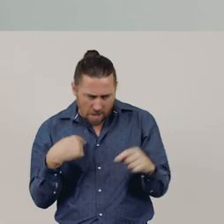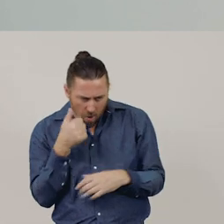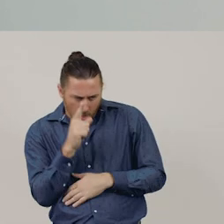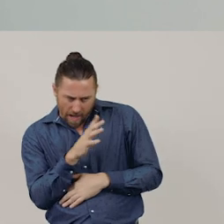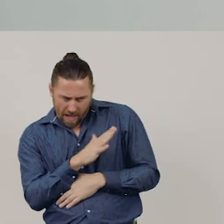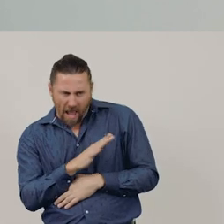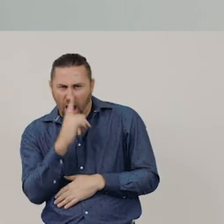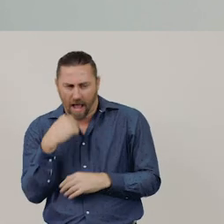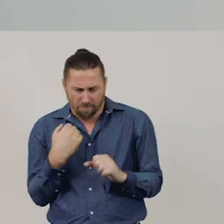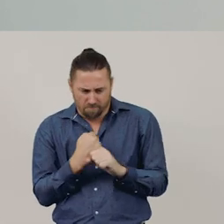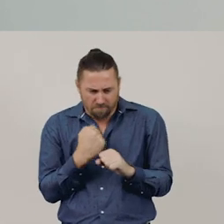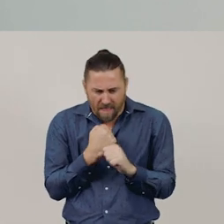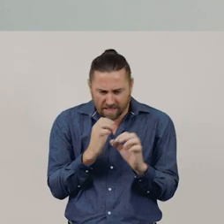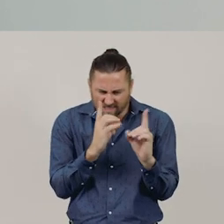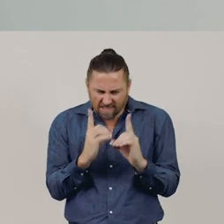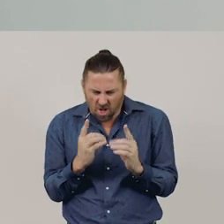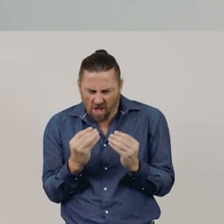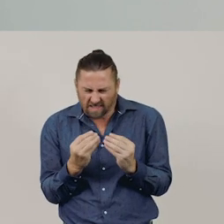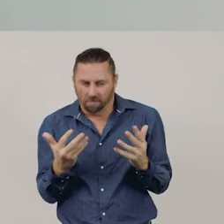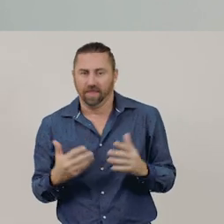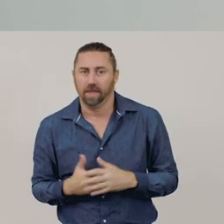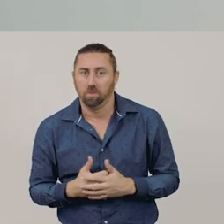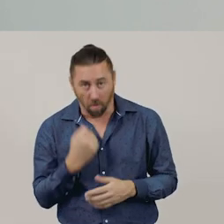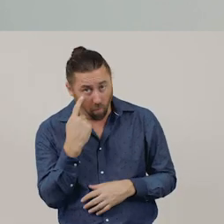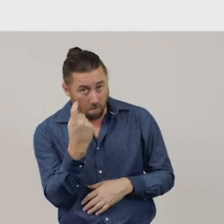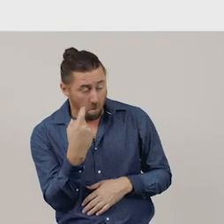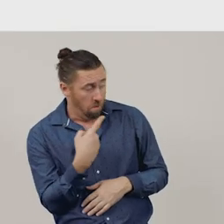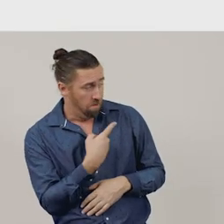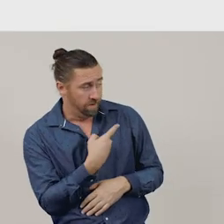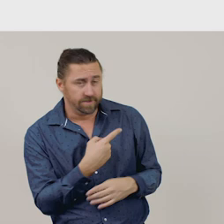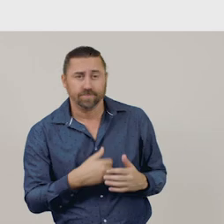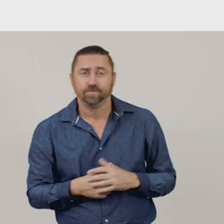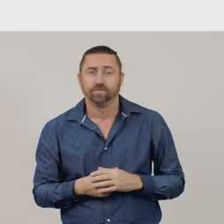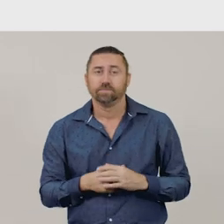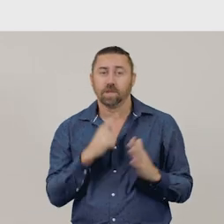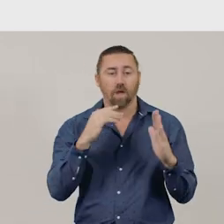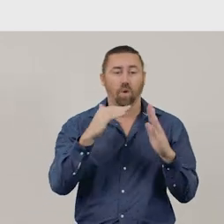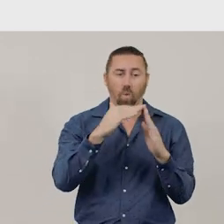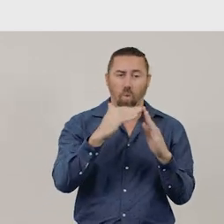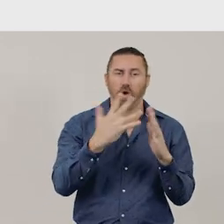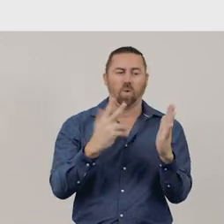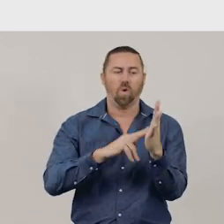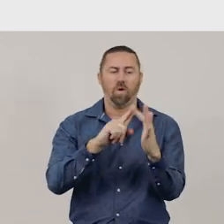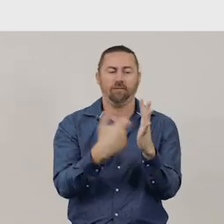Let's look at one last feature of objects. Corners or vertex.